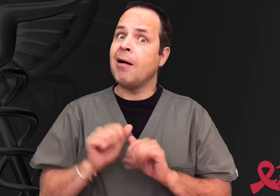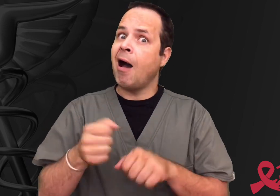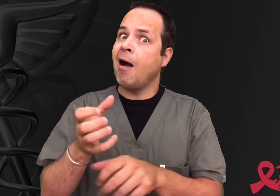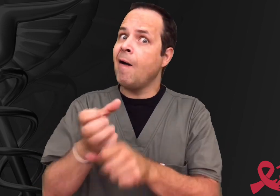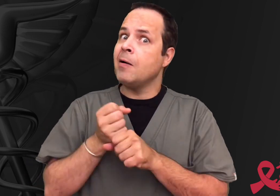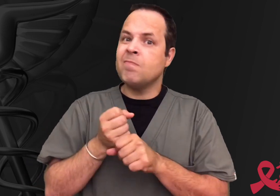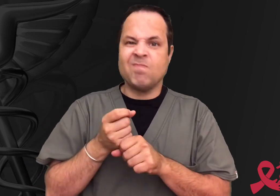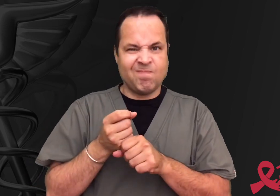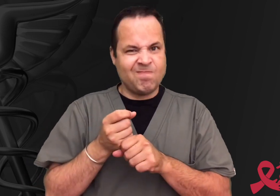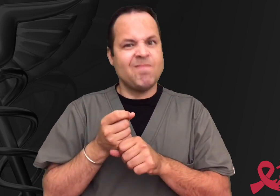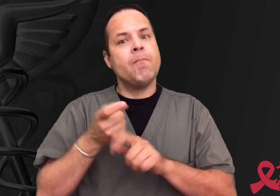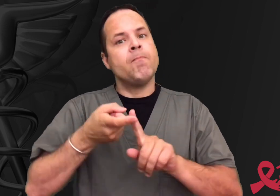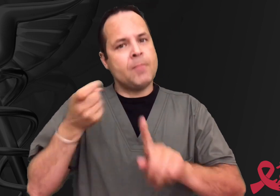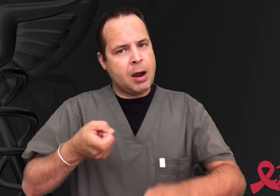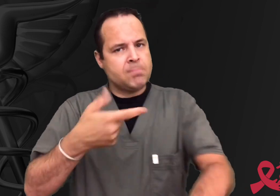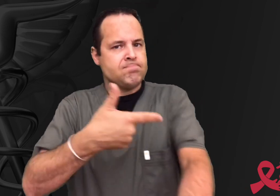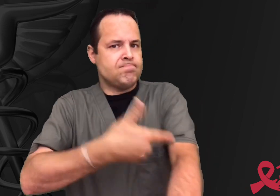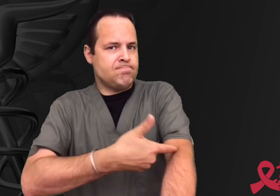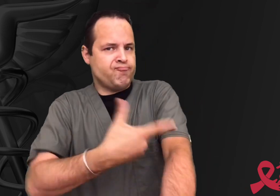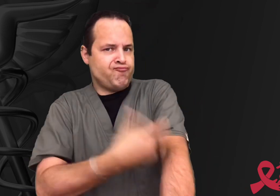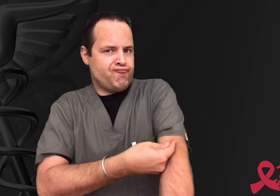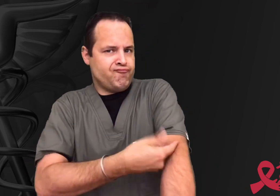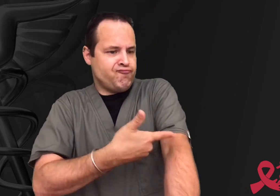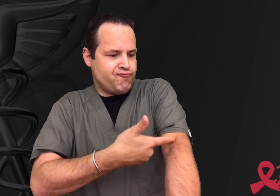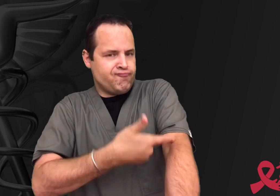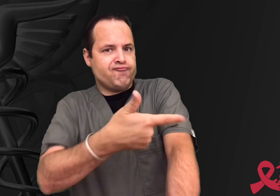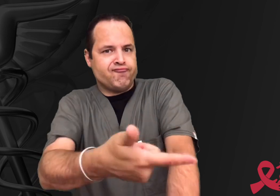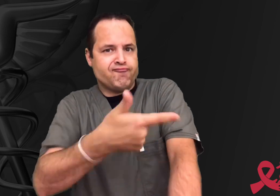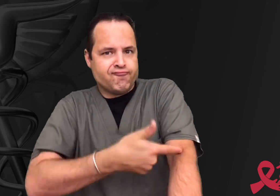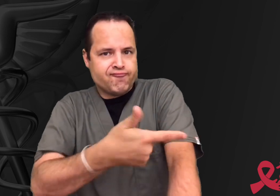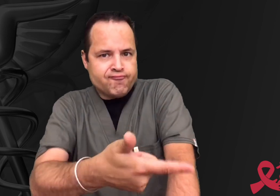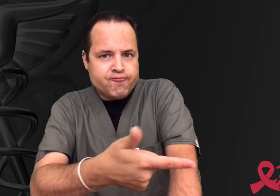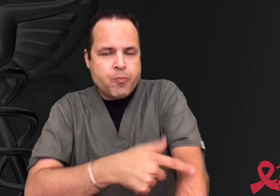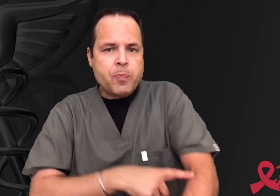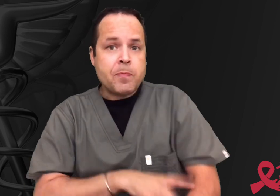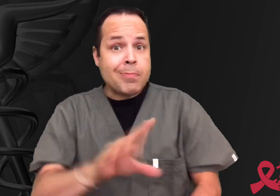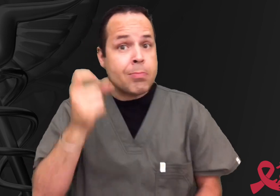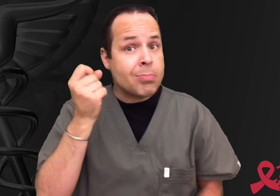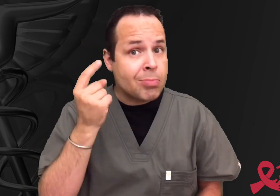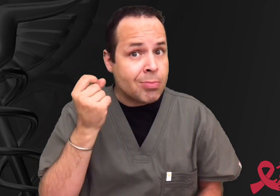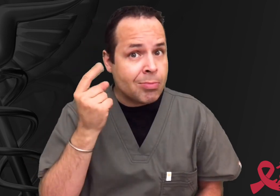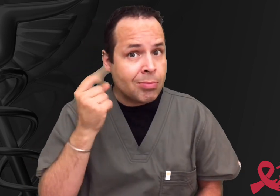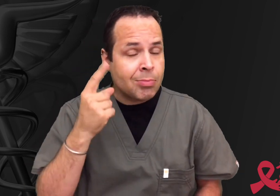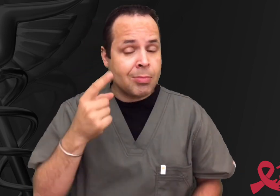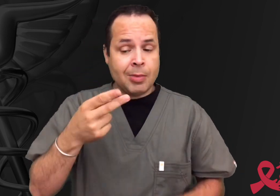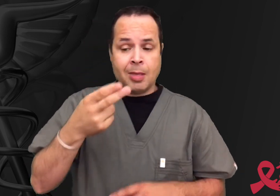How do you get it? From sharing needles with different a partner.